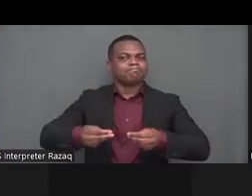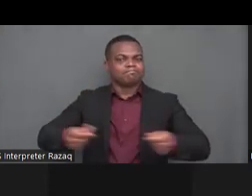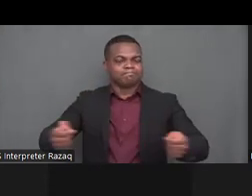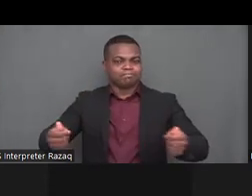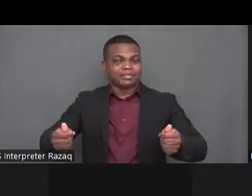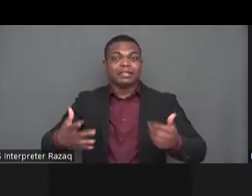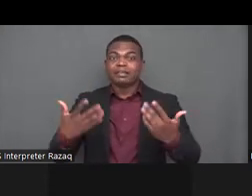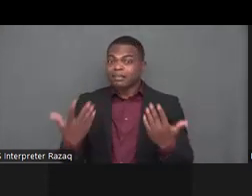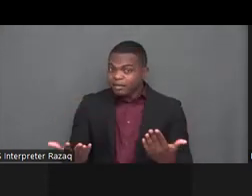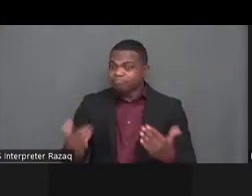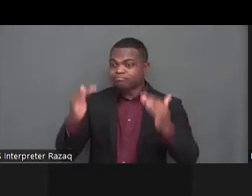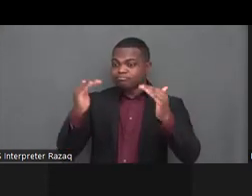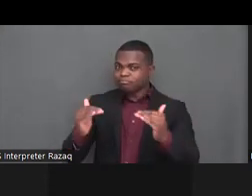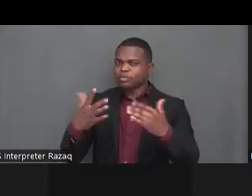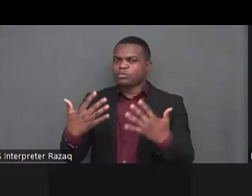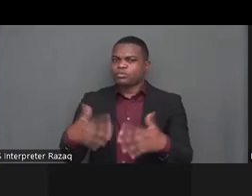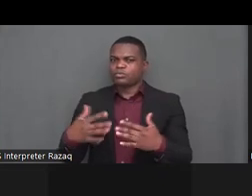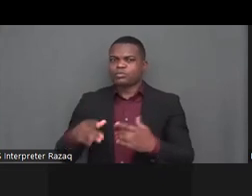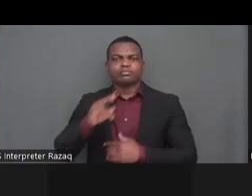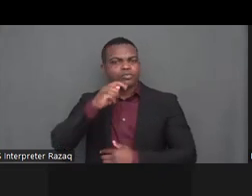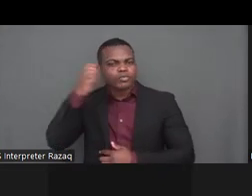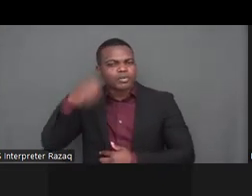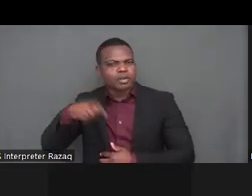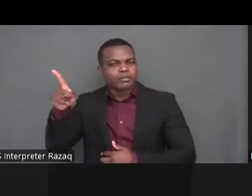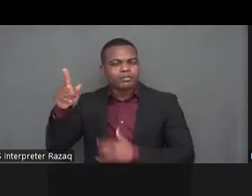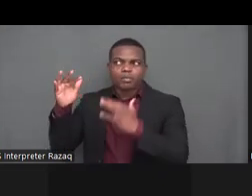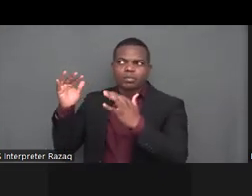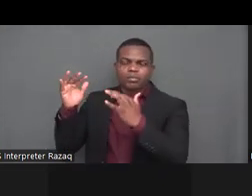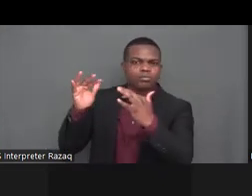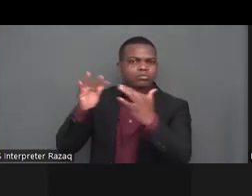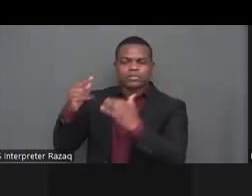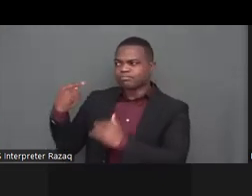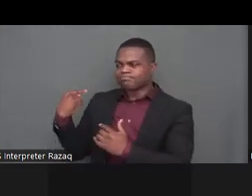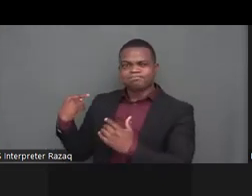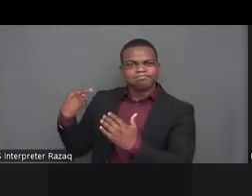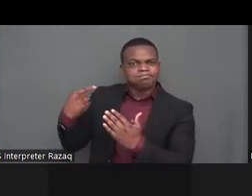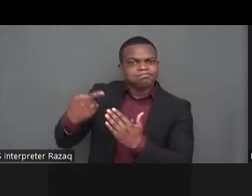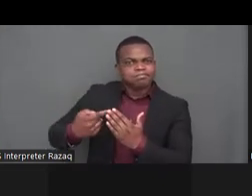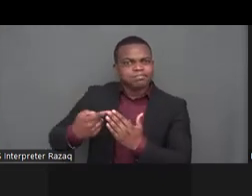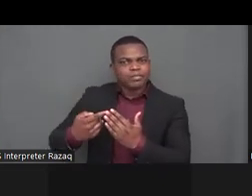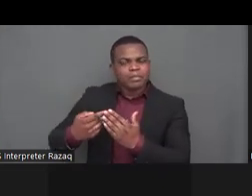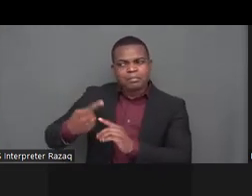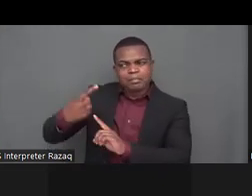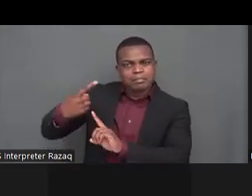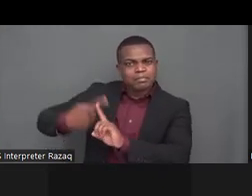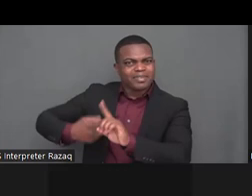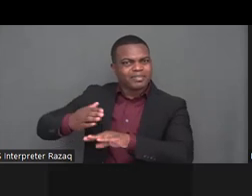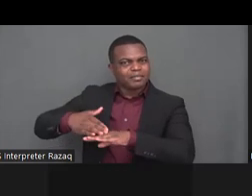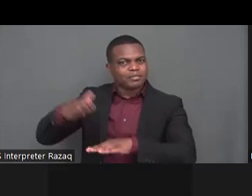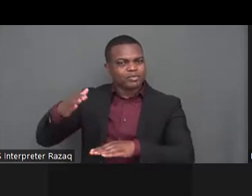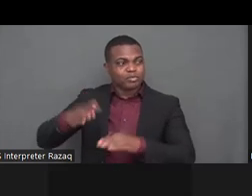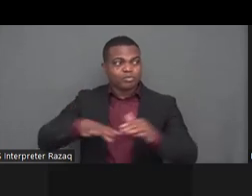directly resulting from the previous two catastrophes so uh in these kind of scenarios